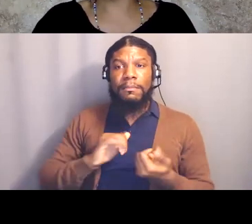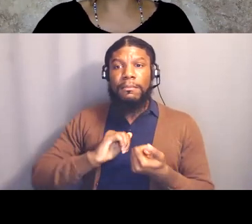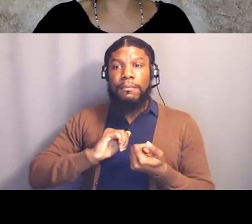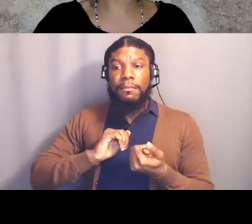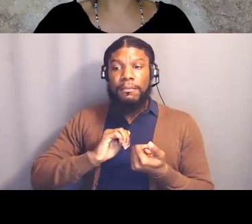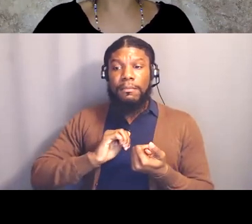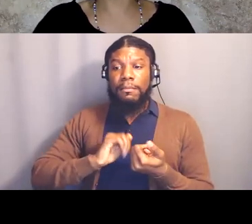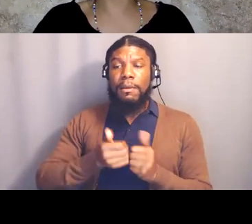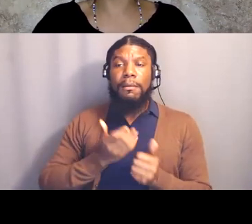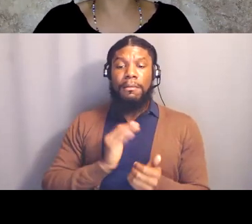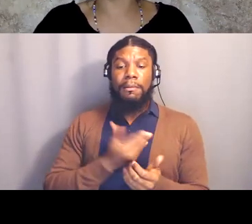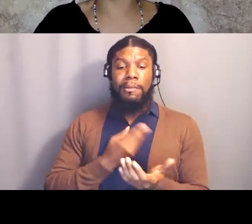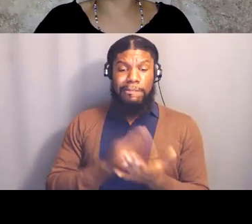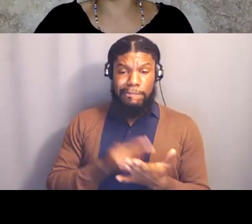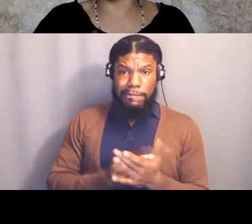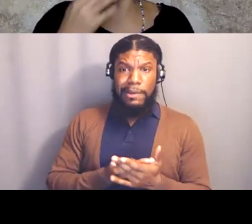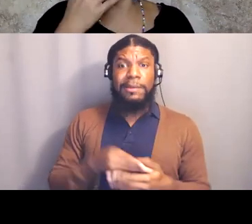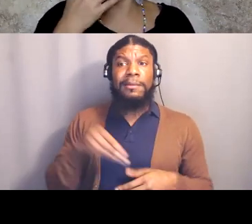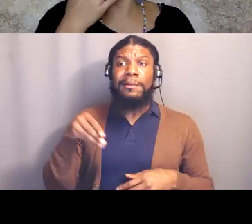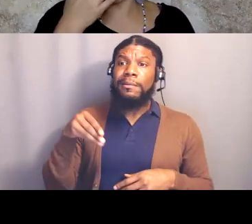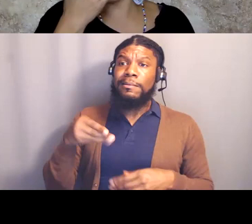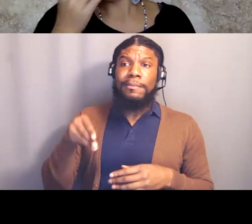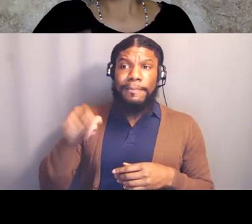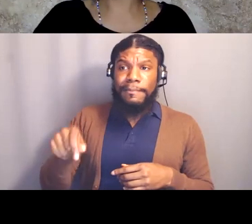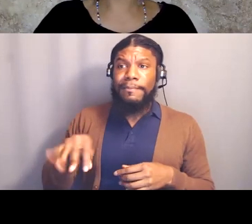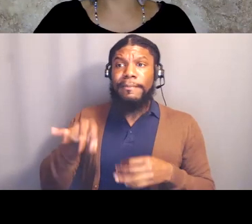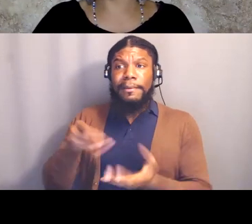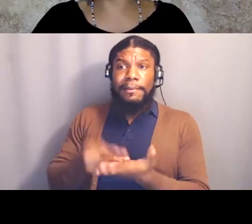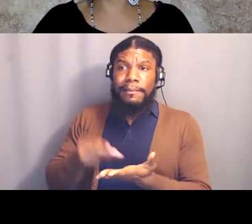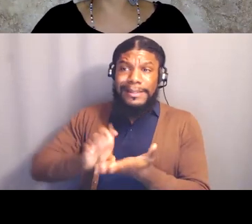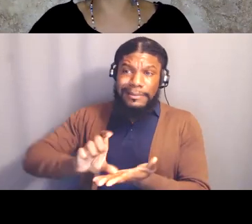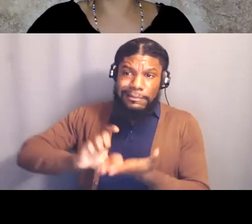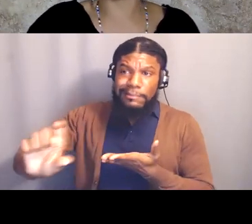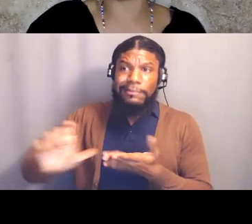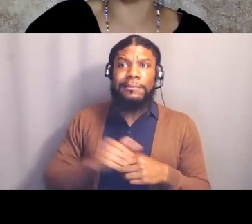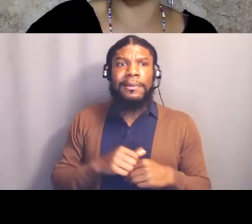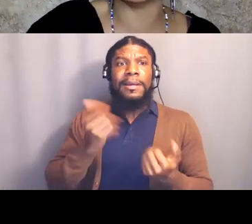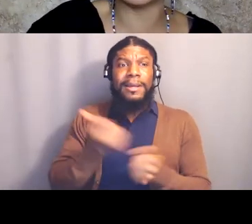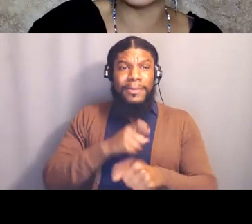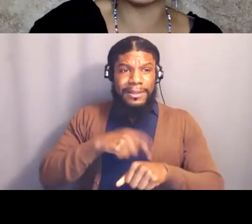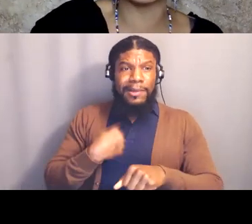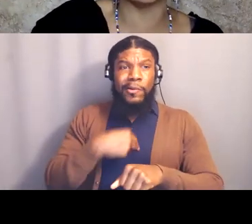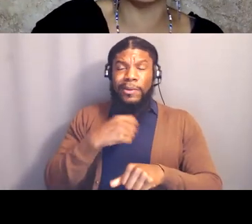that's actually building towards our vision, right? And so I do something that I showed